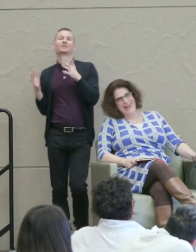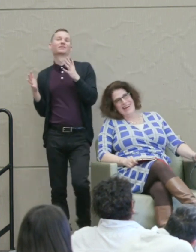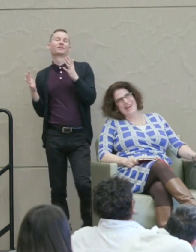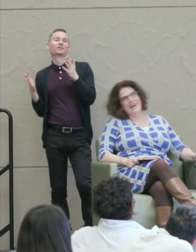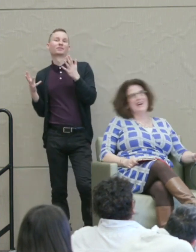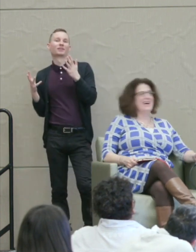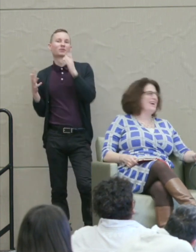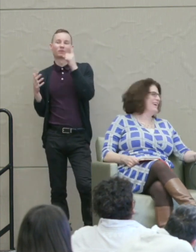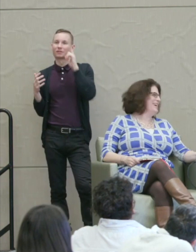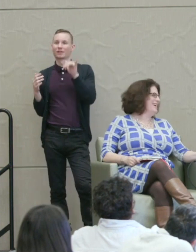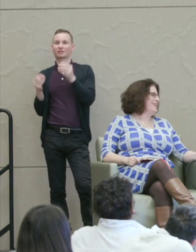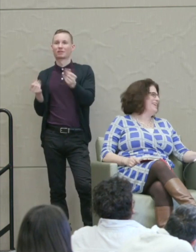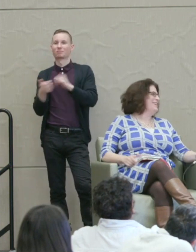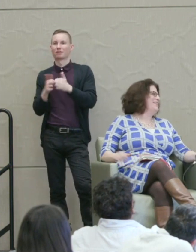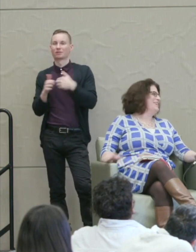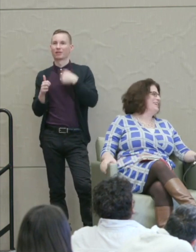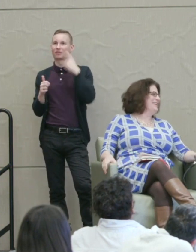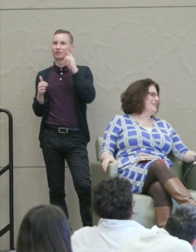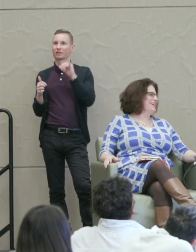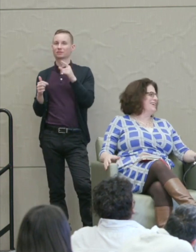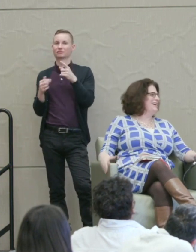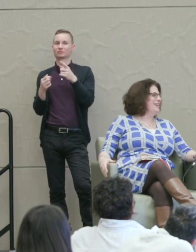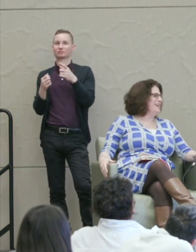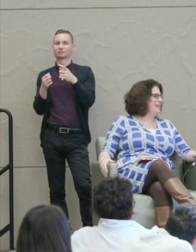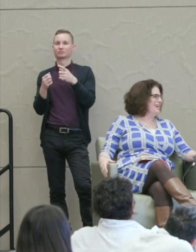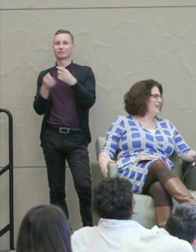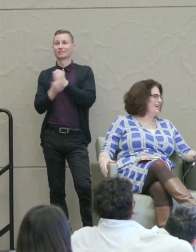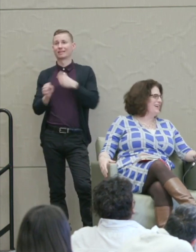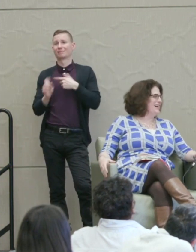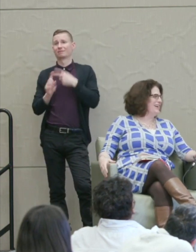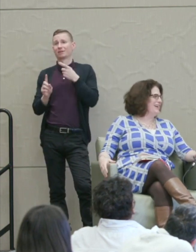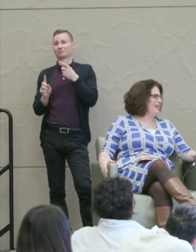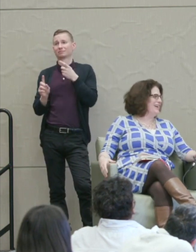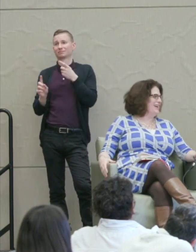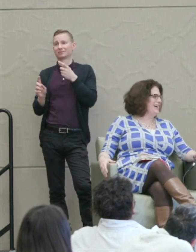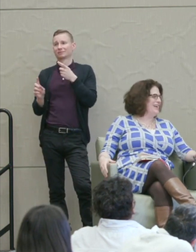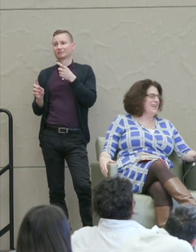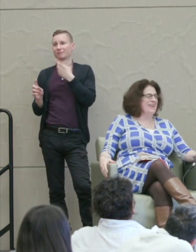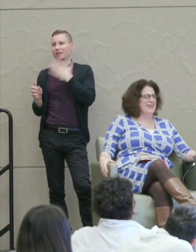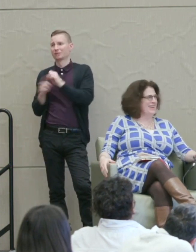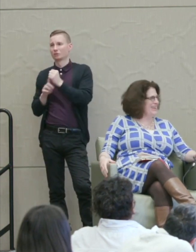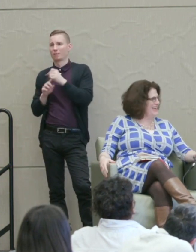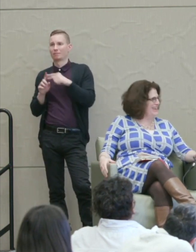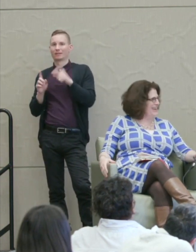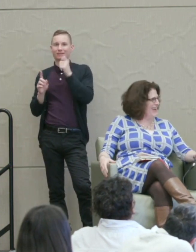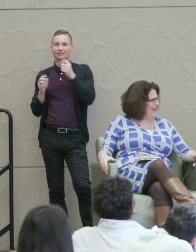I think it actually just saves me from unpleasantness but doesn't solve the problem. Yeah, that's basically what I think of that.